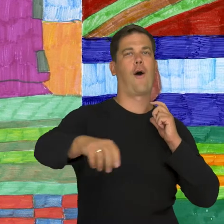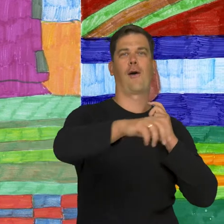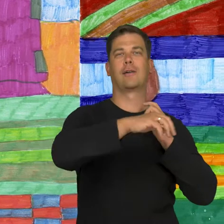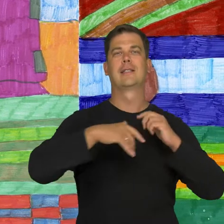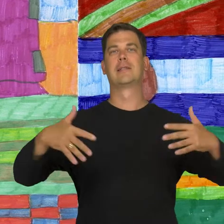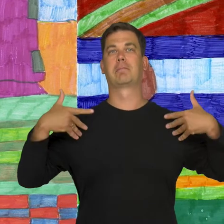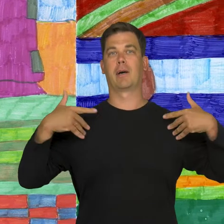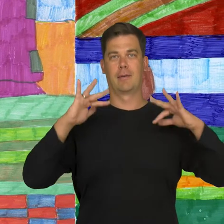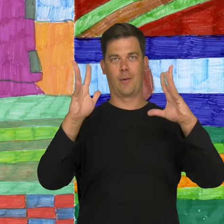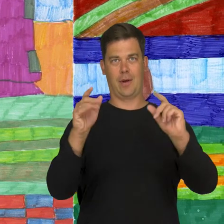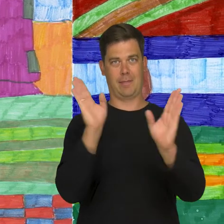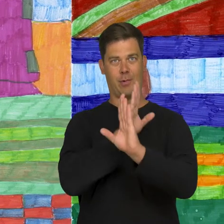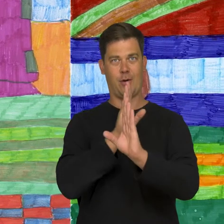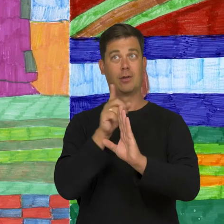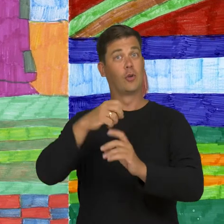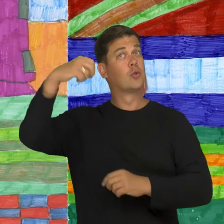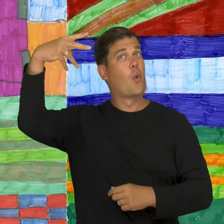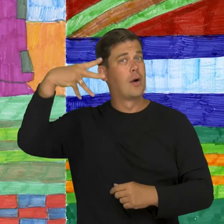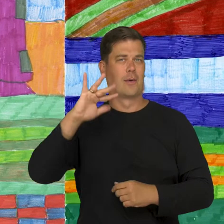when it is nice outside, and the sun is shining outside.